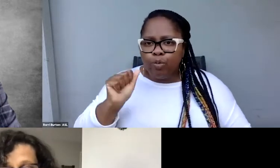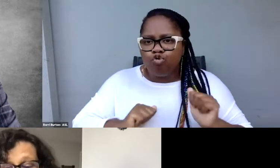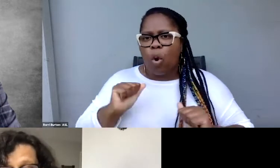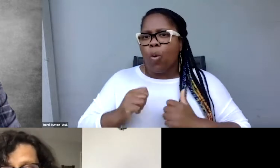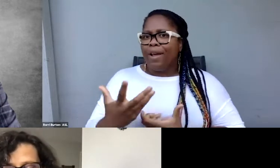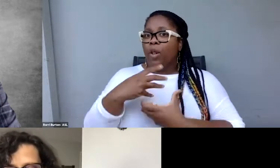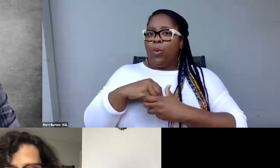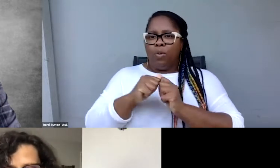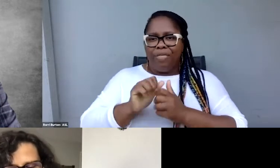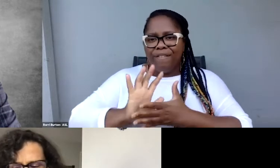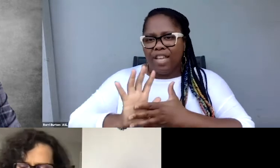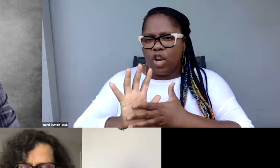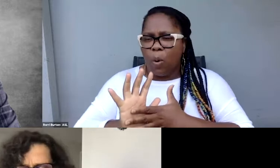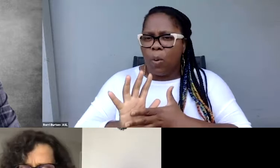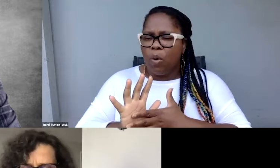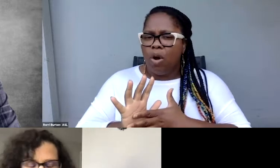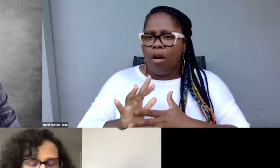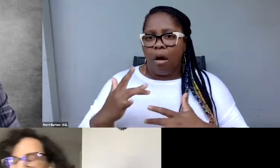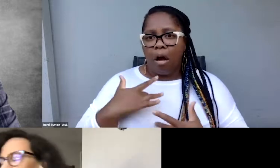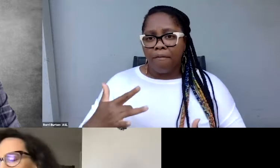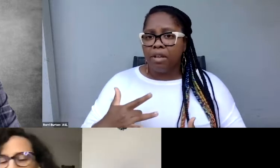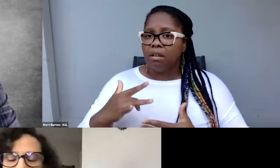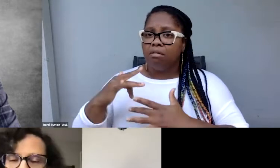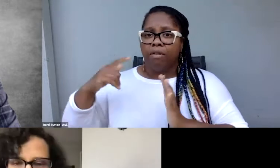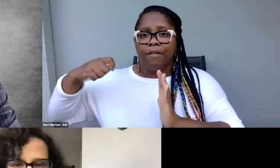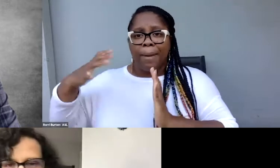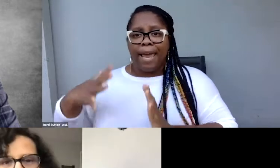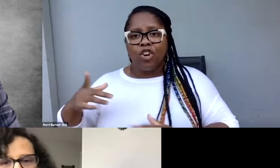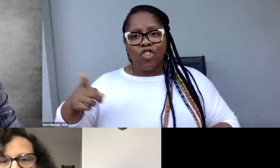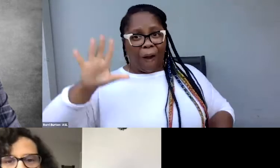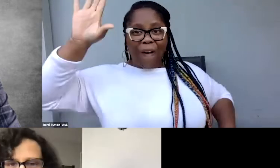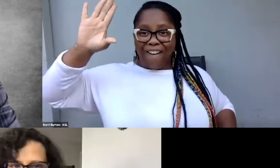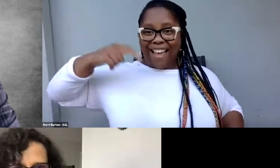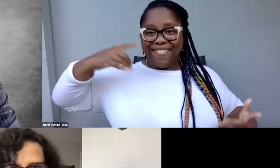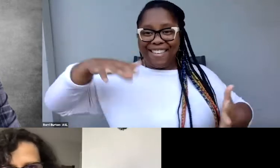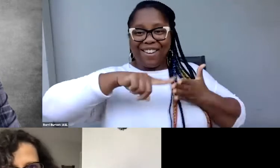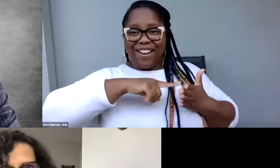And often these filmmakers who are like, I corrected it. No, they didn't. I still got to correct it.